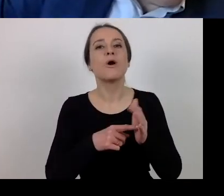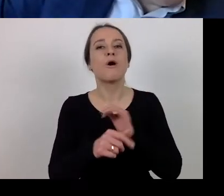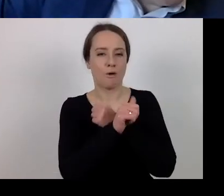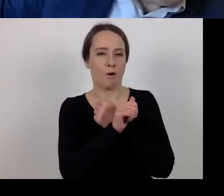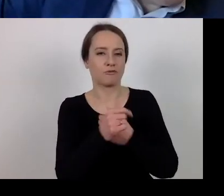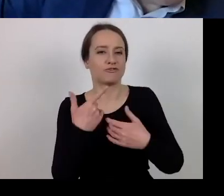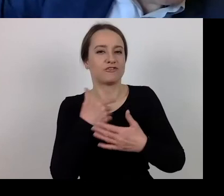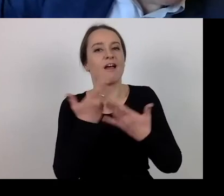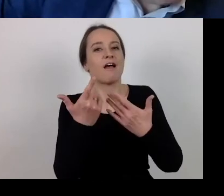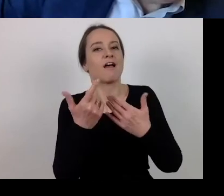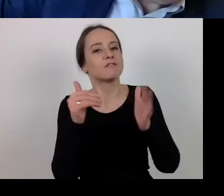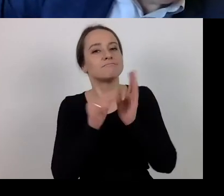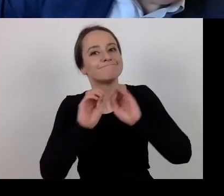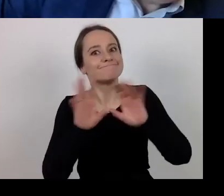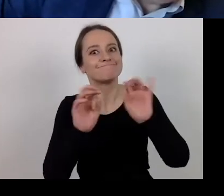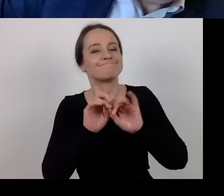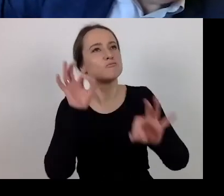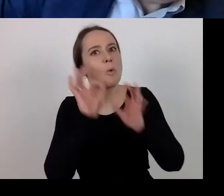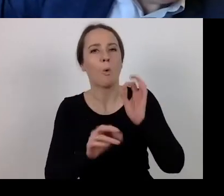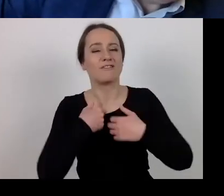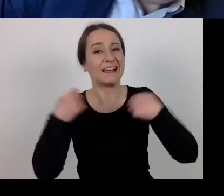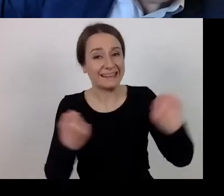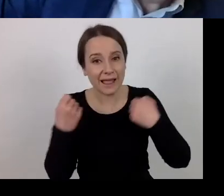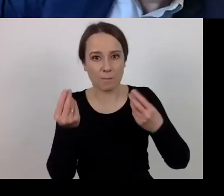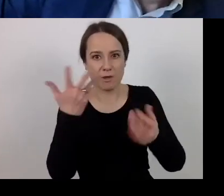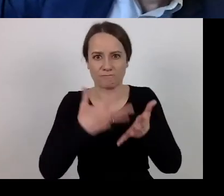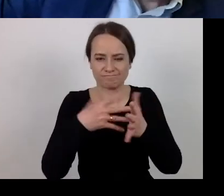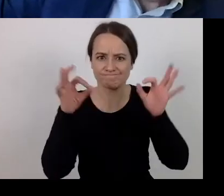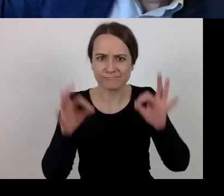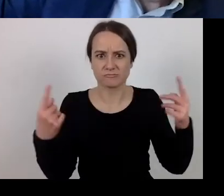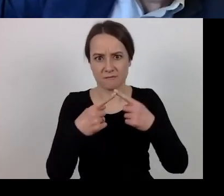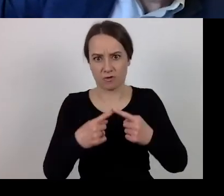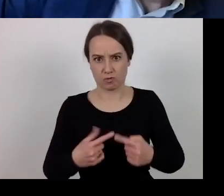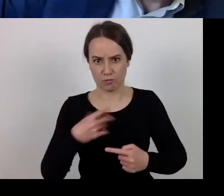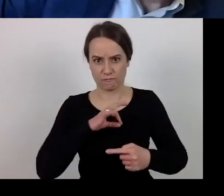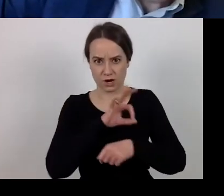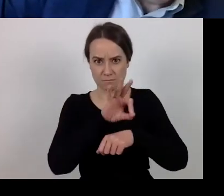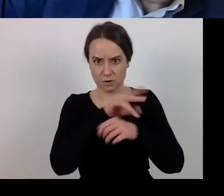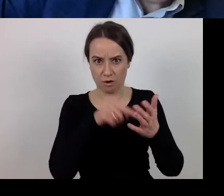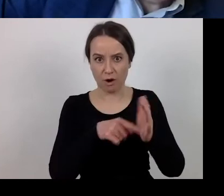This is about ruling out beneficiary liability